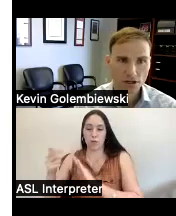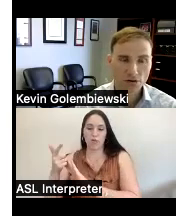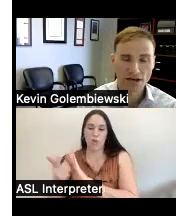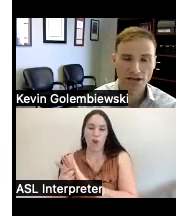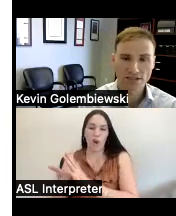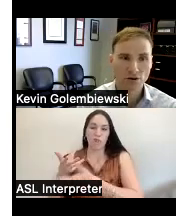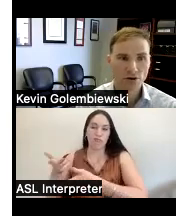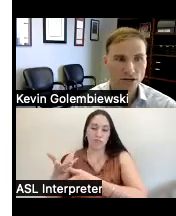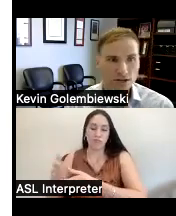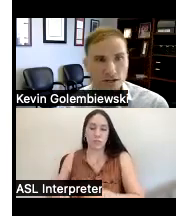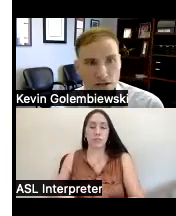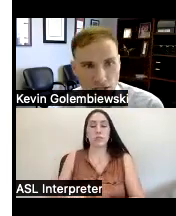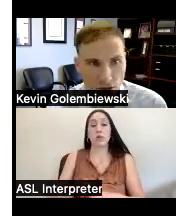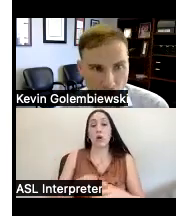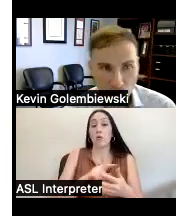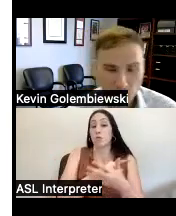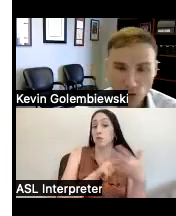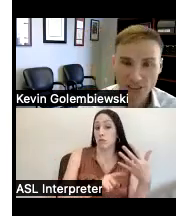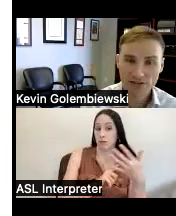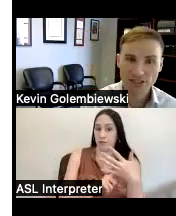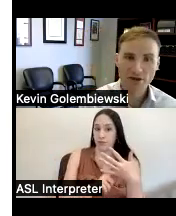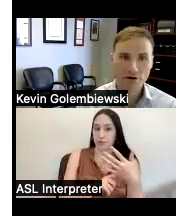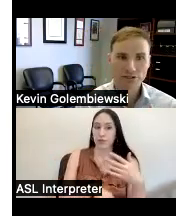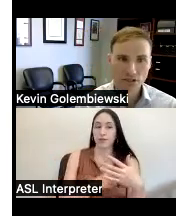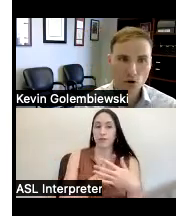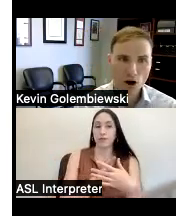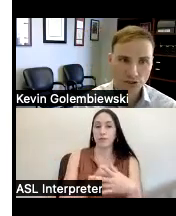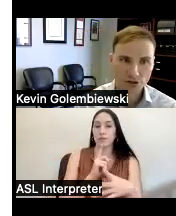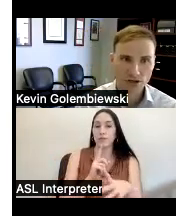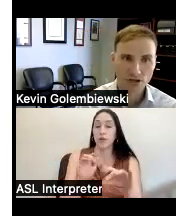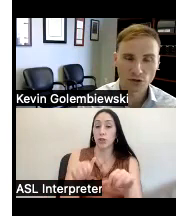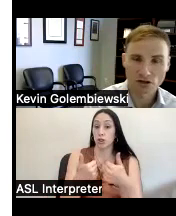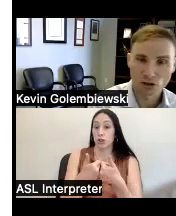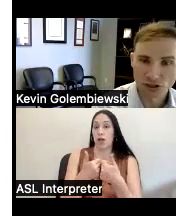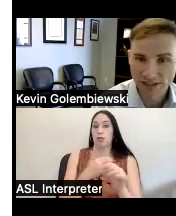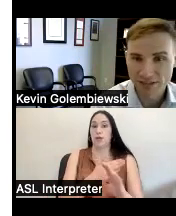Okay so our first goal challenging barriers to equal opportunity and Community inclusion that's